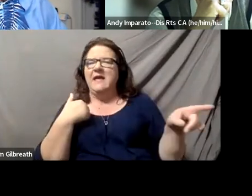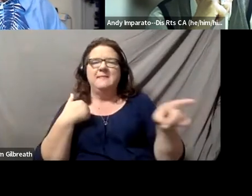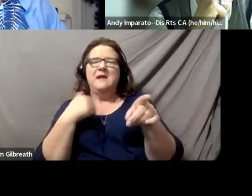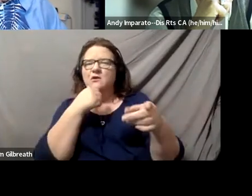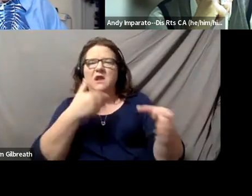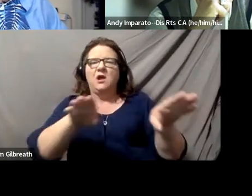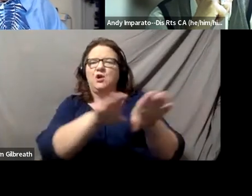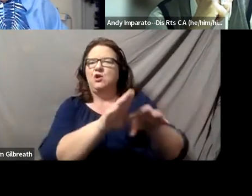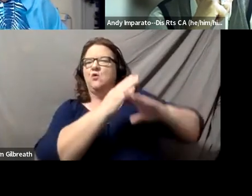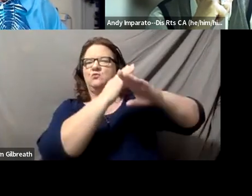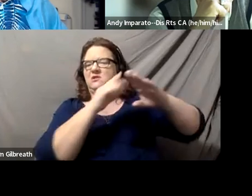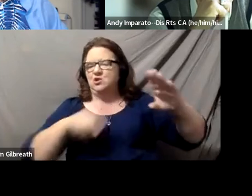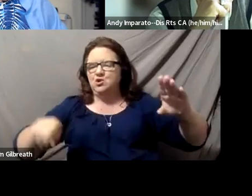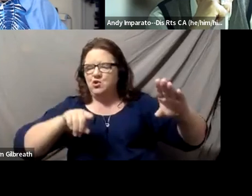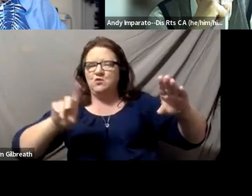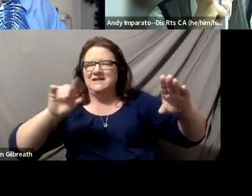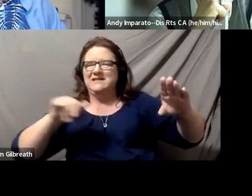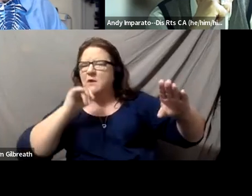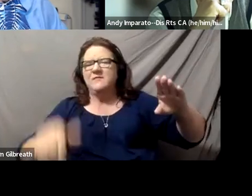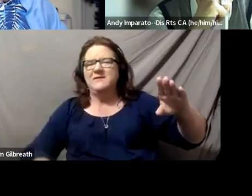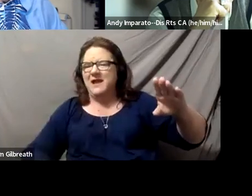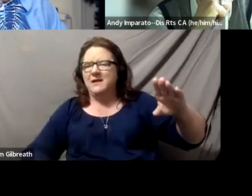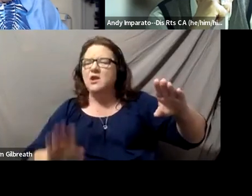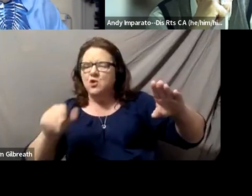and paraprofessions are not closed to disabled individuals,